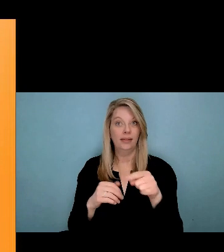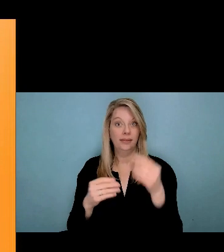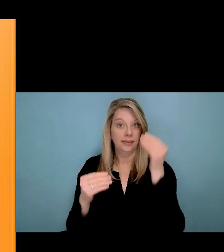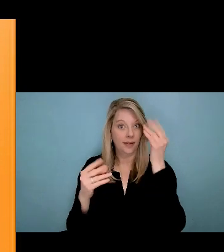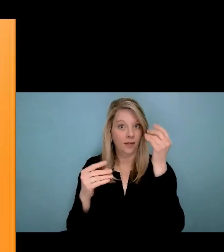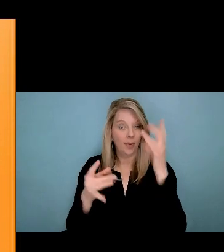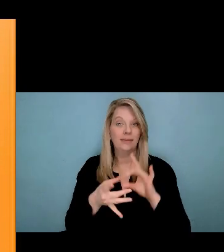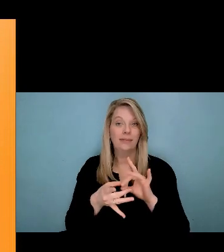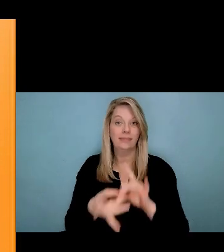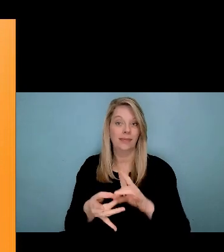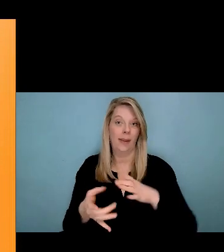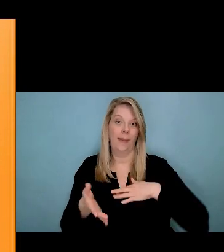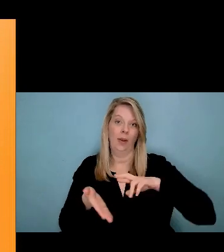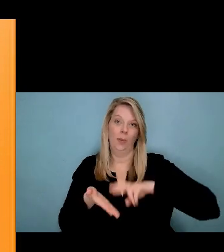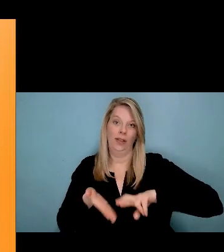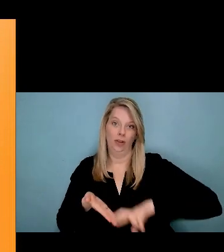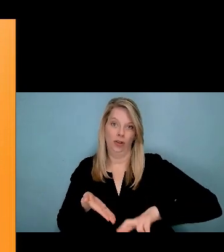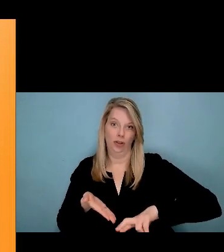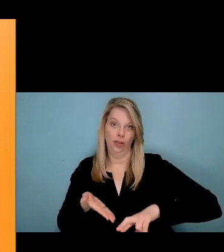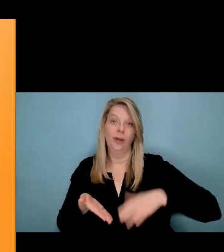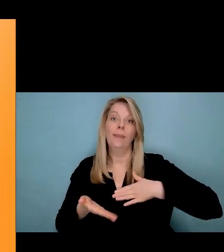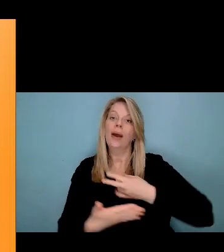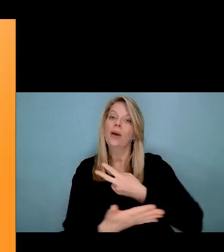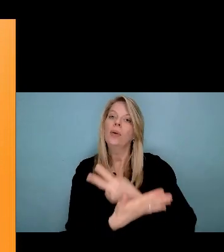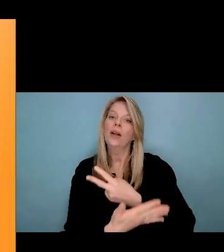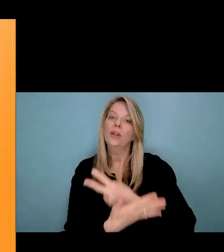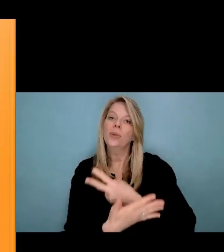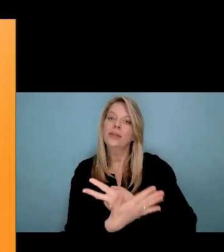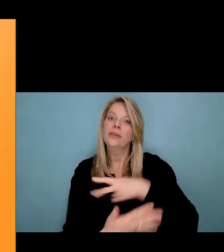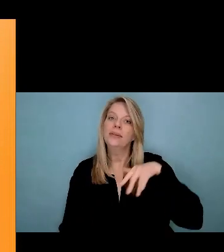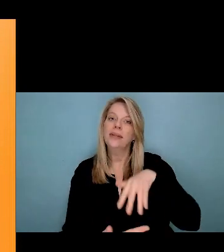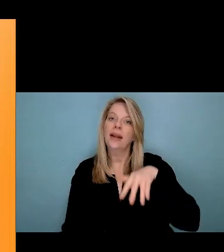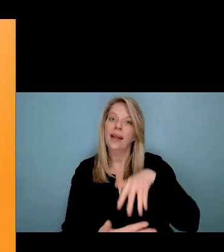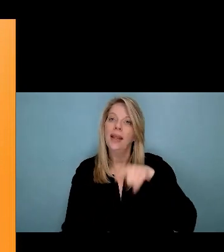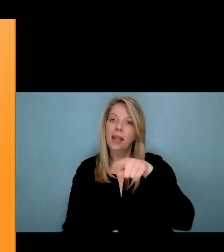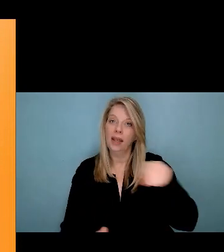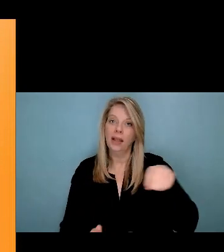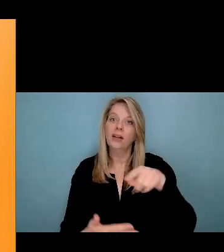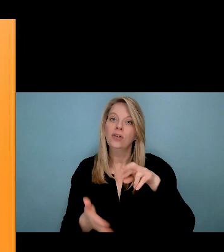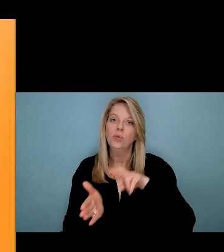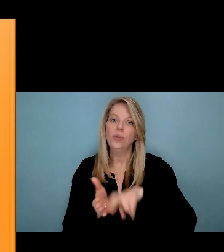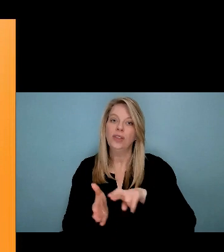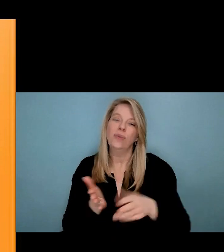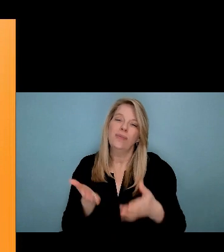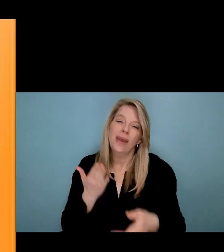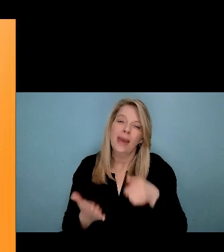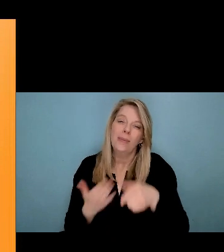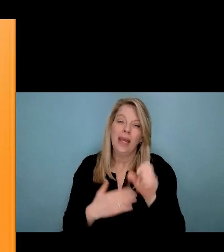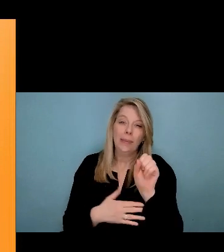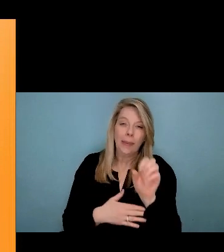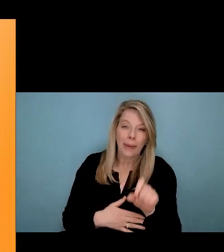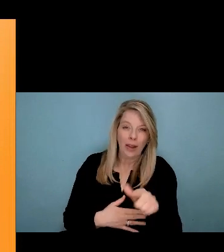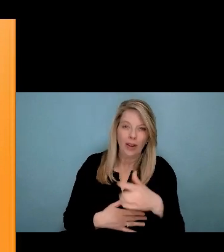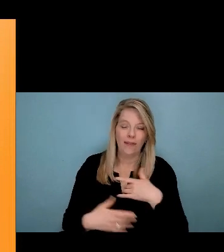I'm honored to carry that name. And my pronouns are she and her. And like reset, I was raised, on indigenous lands in northern Manitoba where the caretakers are